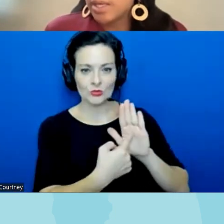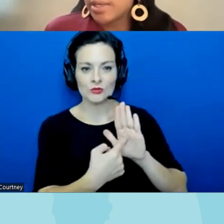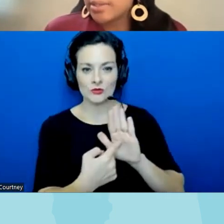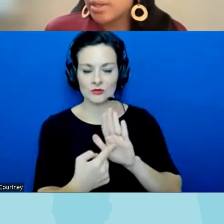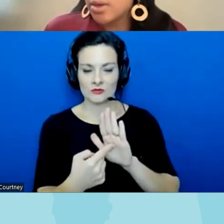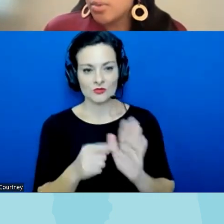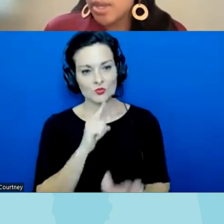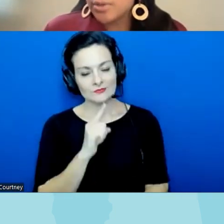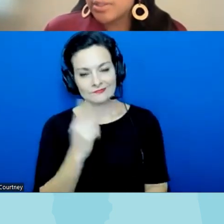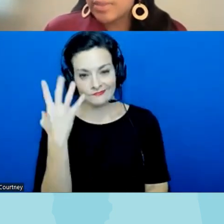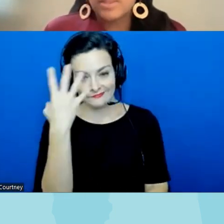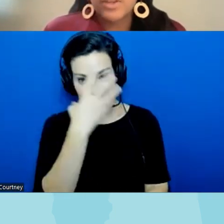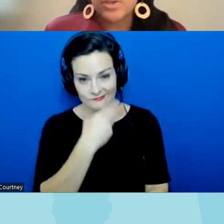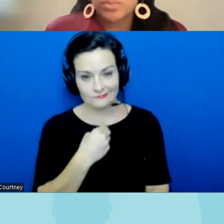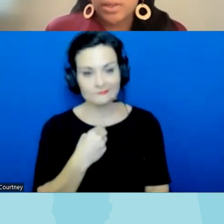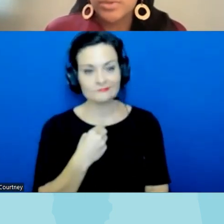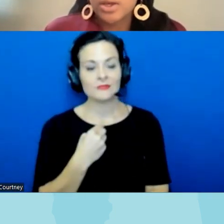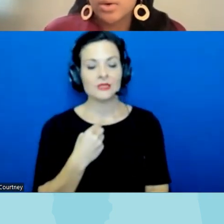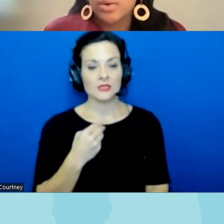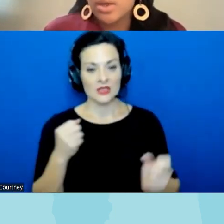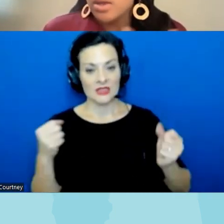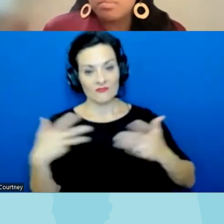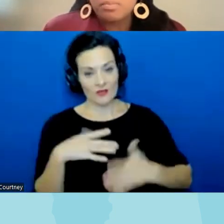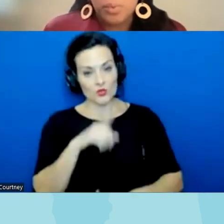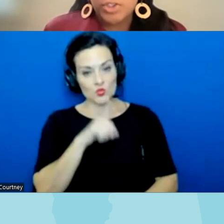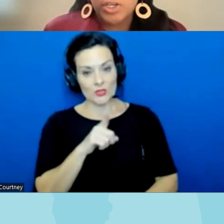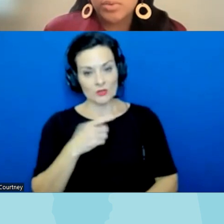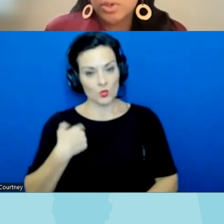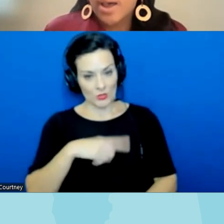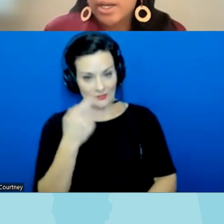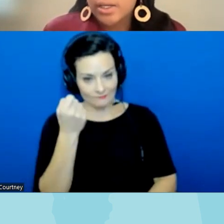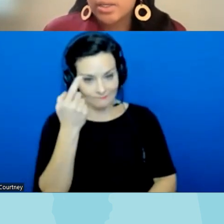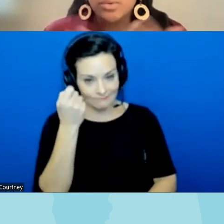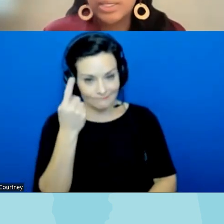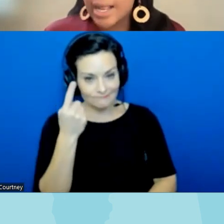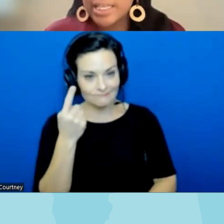because we understand that the fear is real so registration was required we did not take